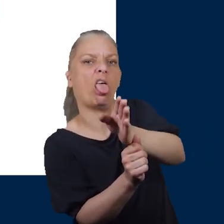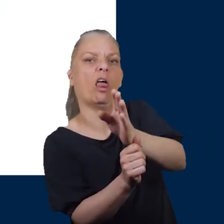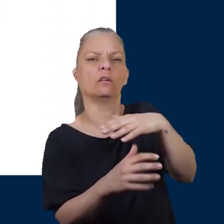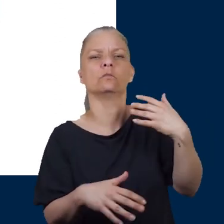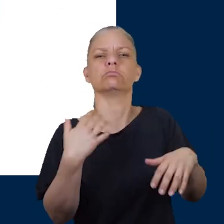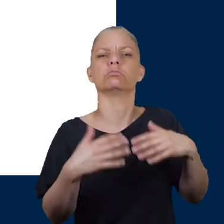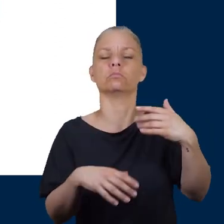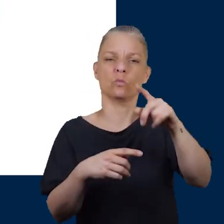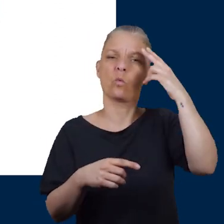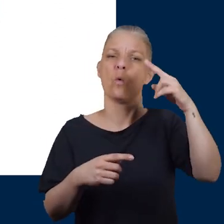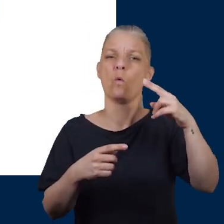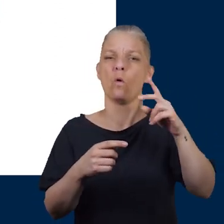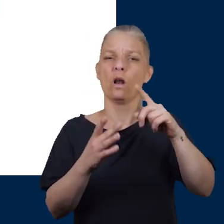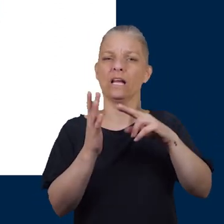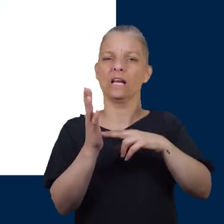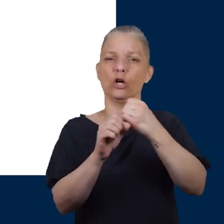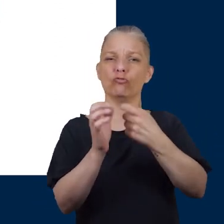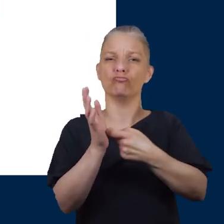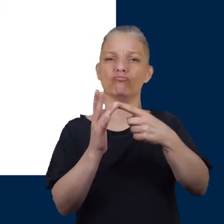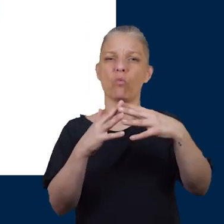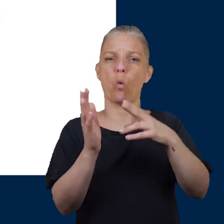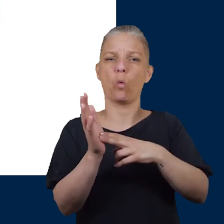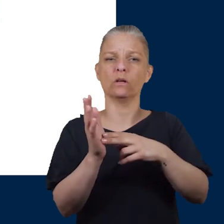toenail. If you are concerned about cutting your nails just file them.